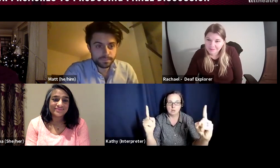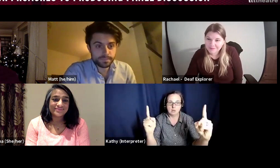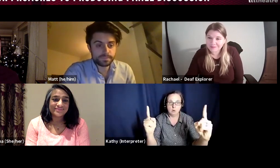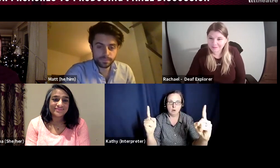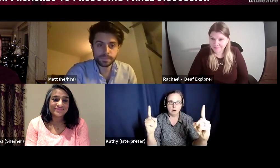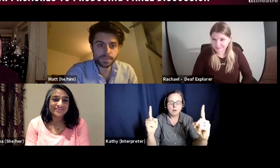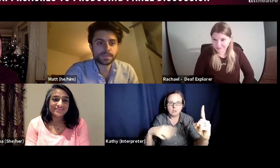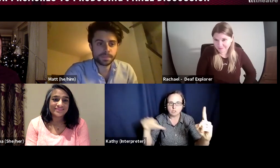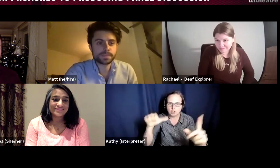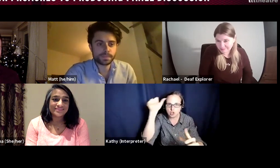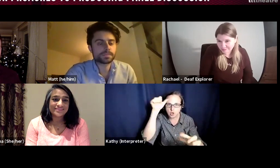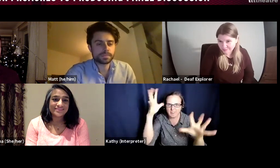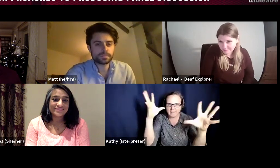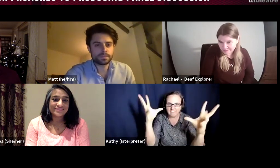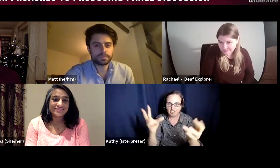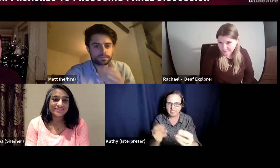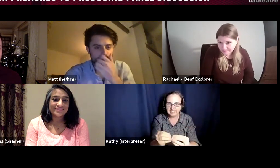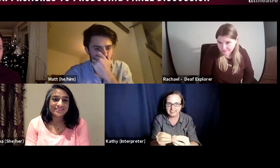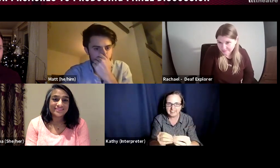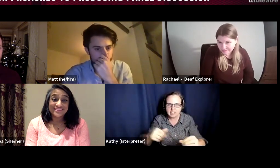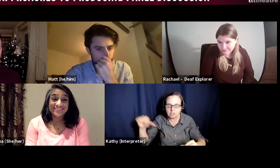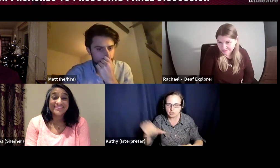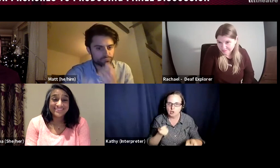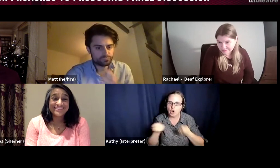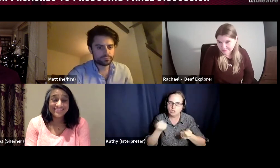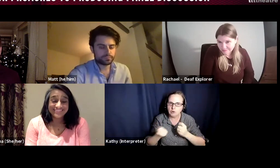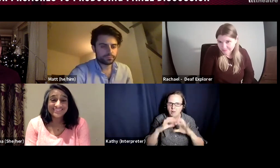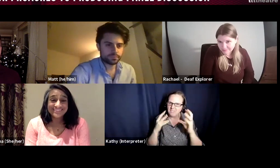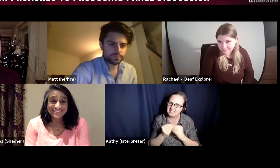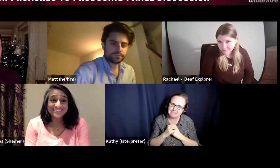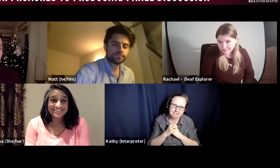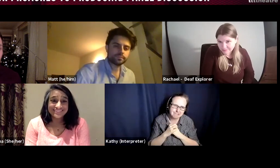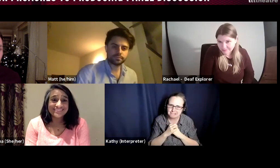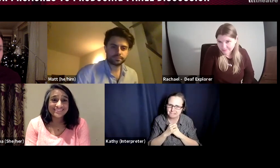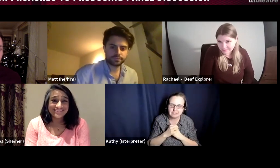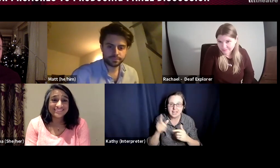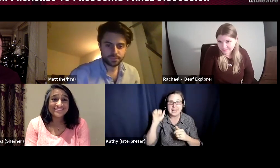in control the whole time, and because you are responsible for production,